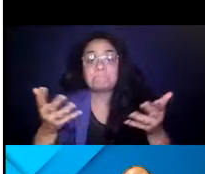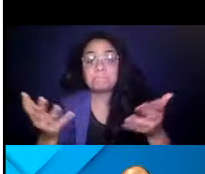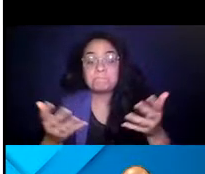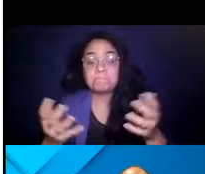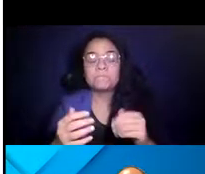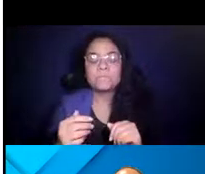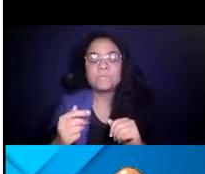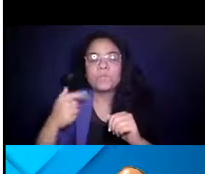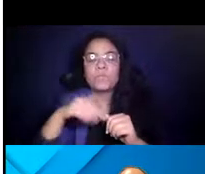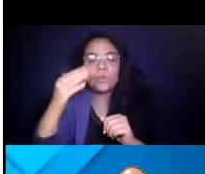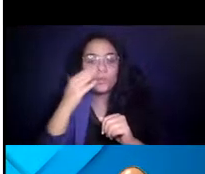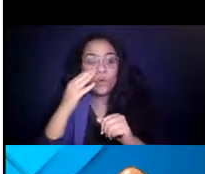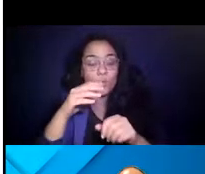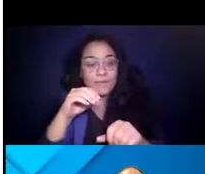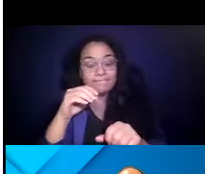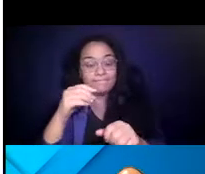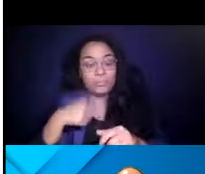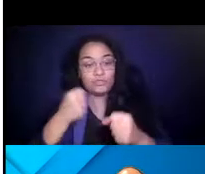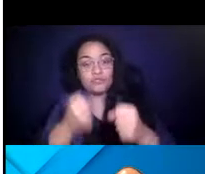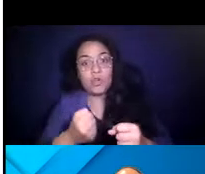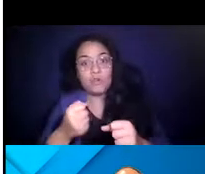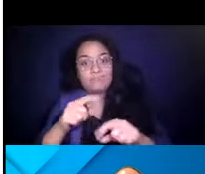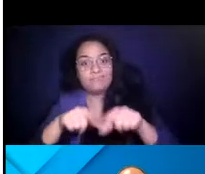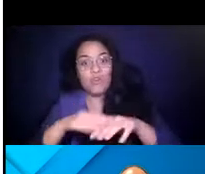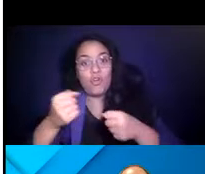know, being in a car-centric community and what we